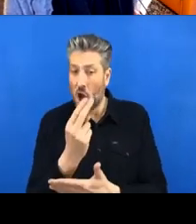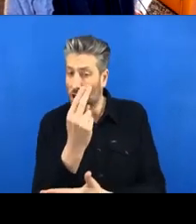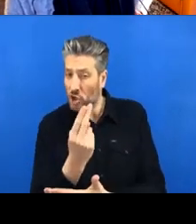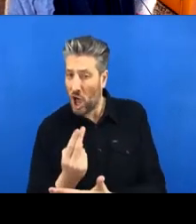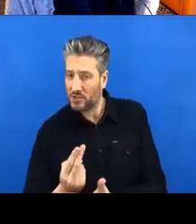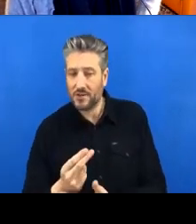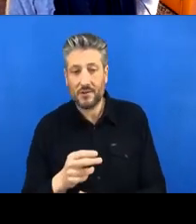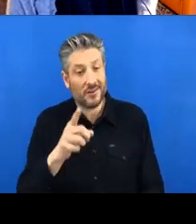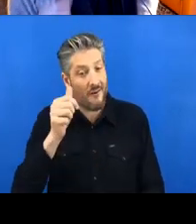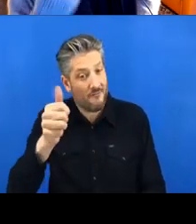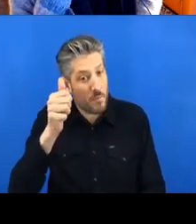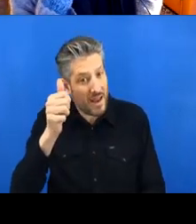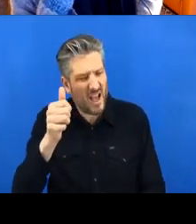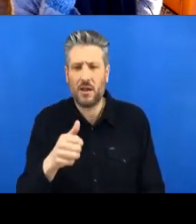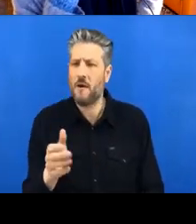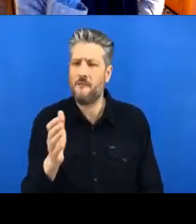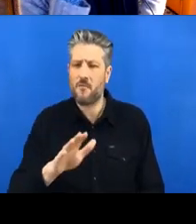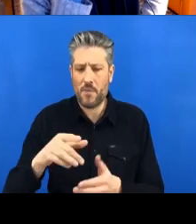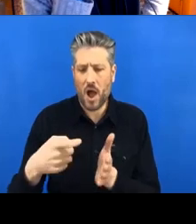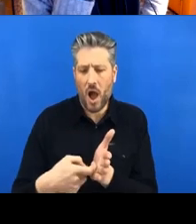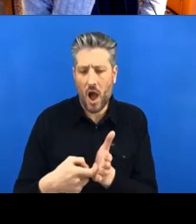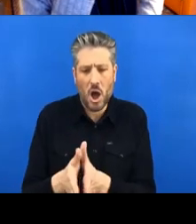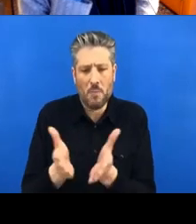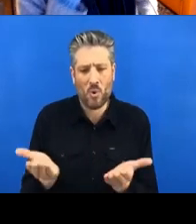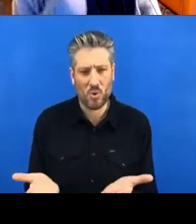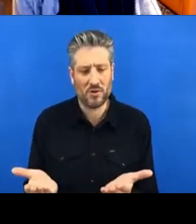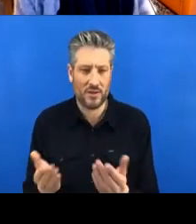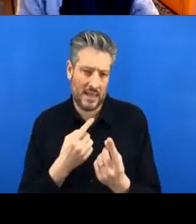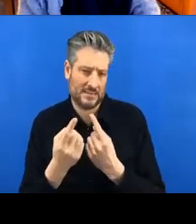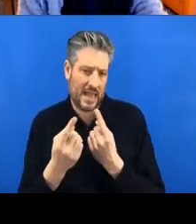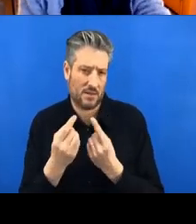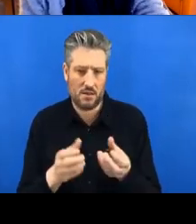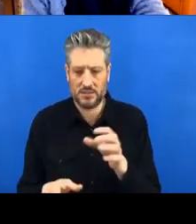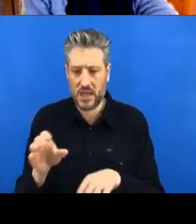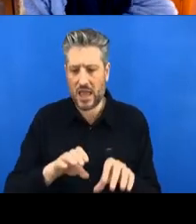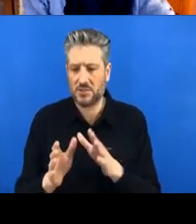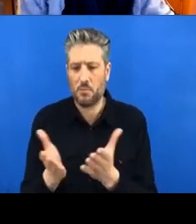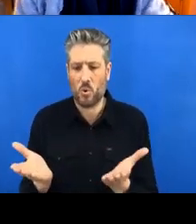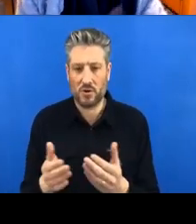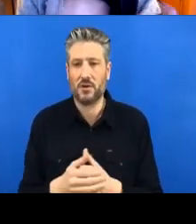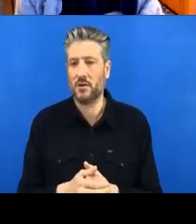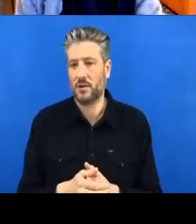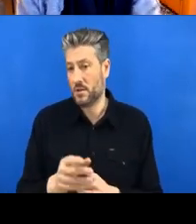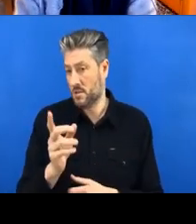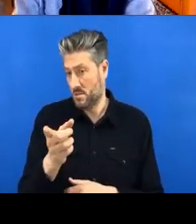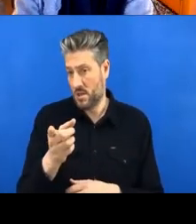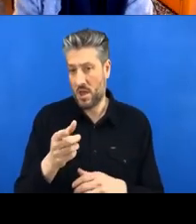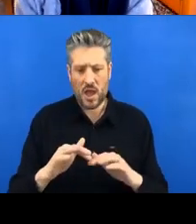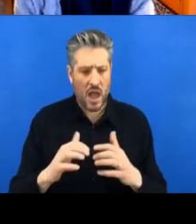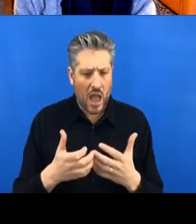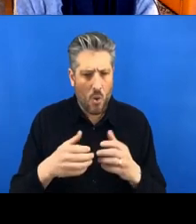And this is basically the workflow that probably a lot of us have when it comes to analysing and communicating our data.